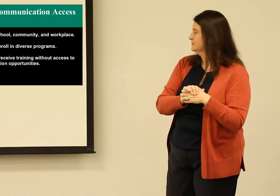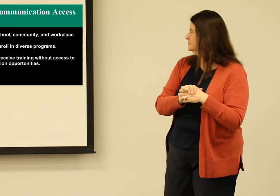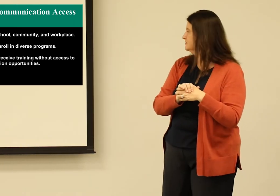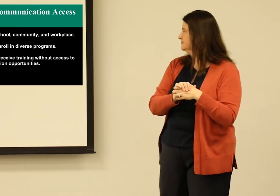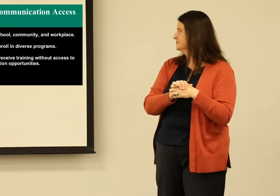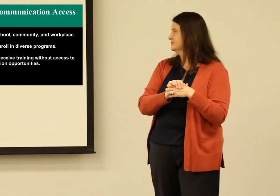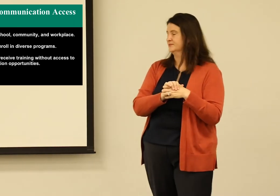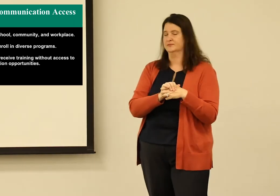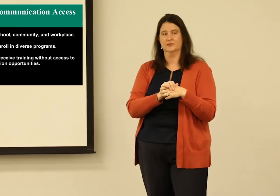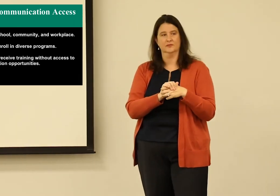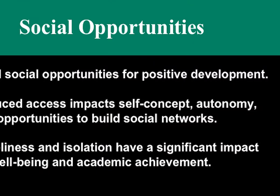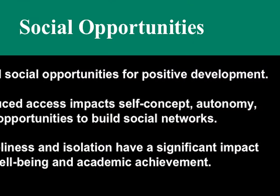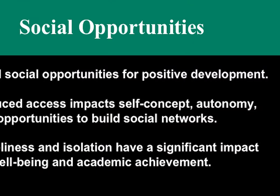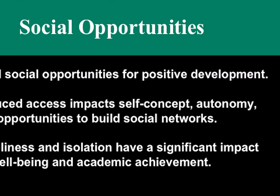without direct communication.